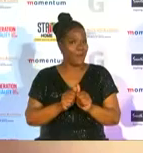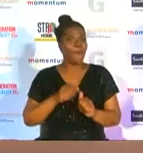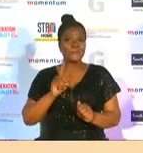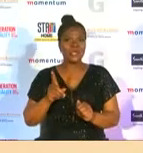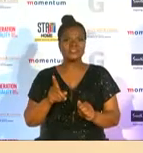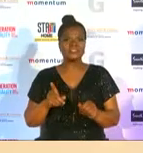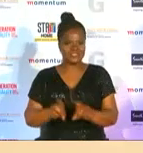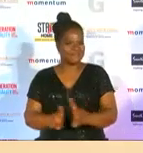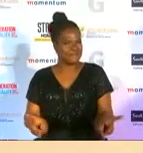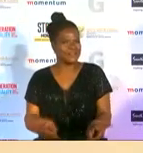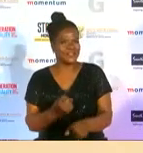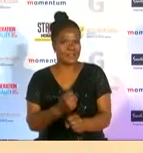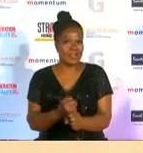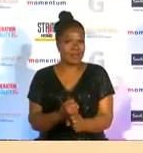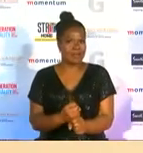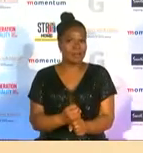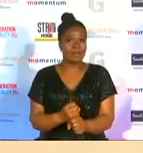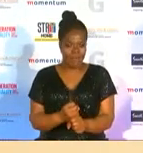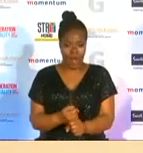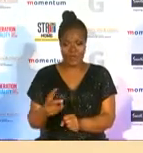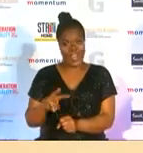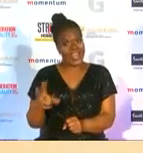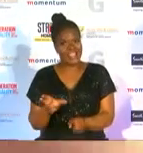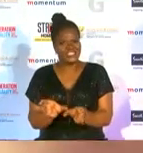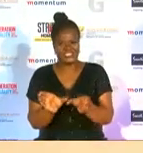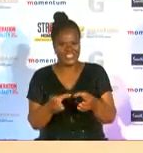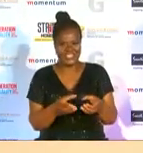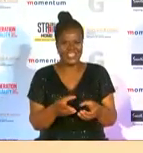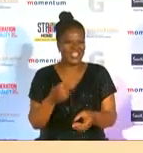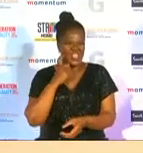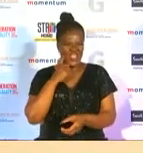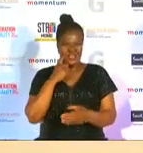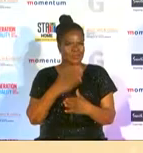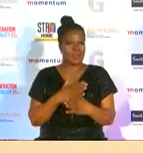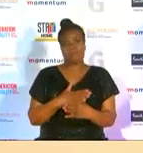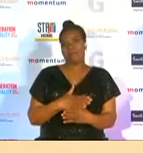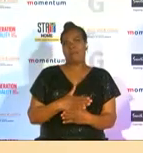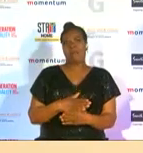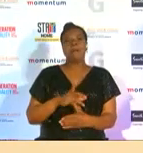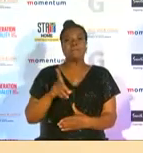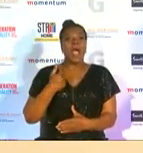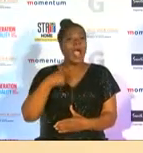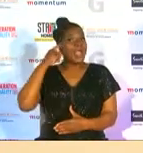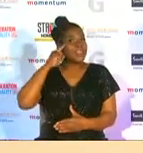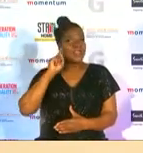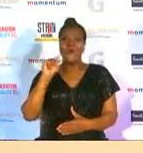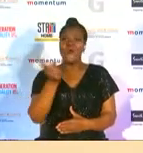paving a way for the next generation so it was not an easy task i think they were all winners every one of the